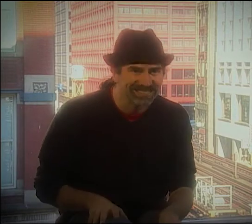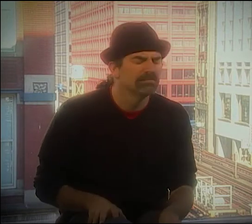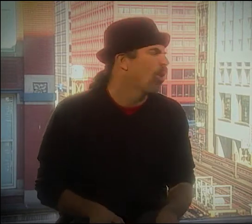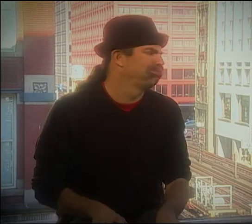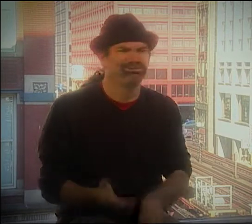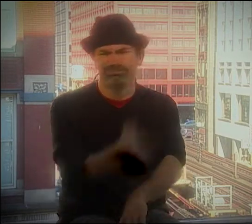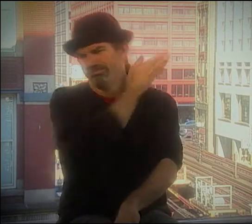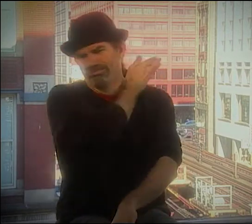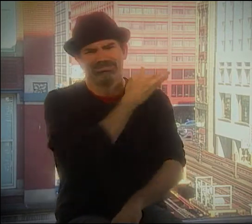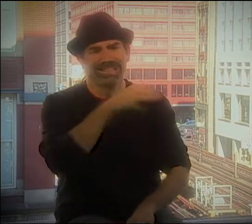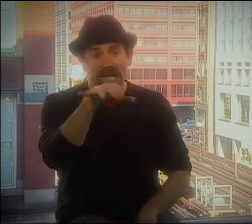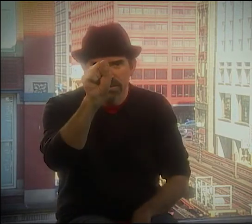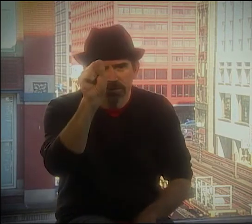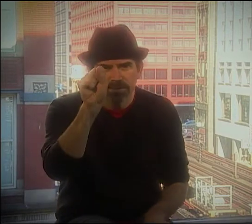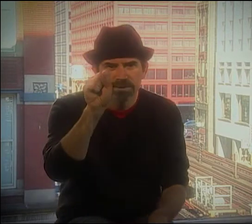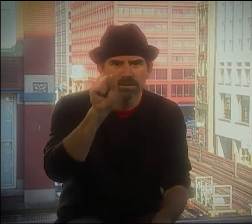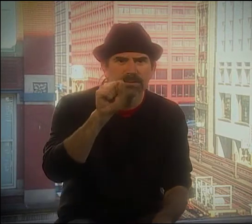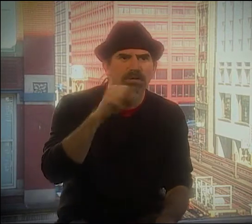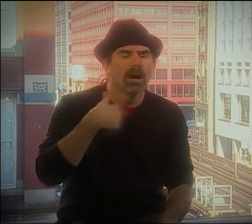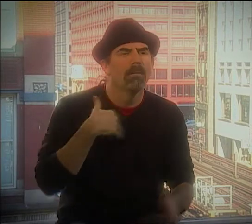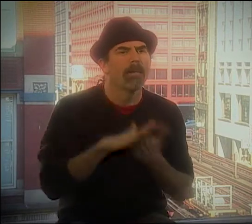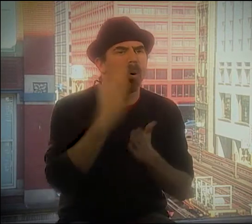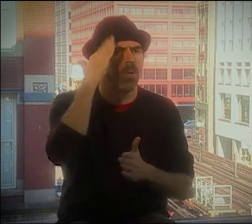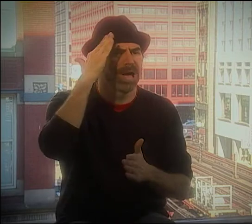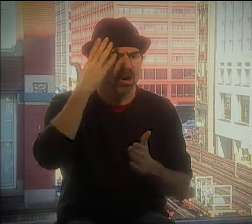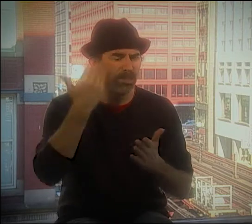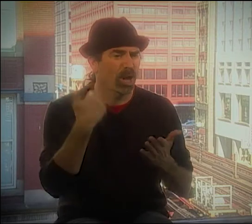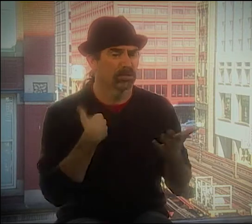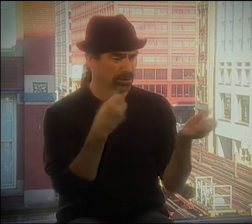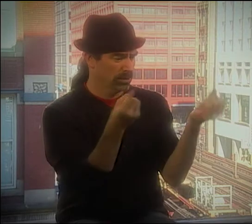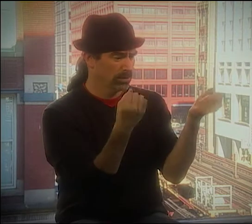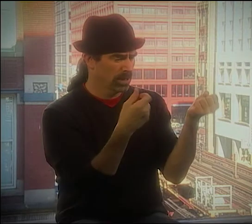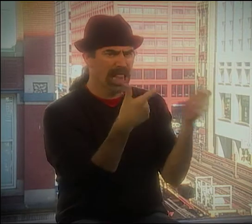YEAH, ABSOLUTELY. MY WRITING GOT WAY BETTER!